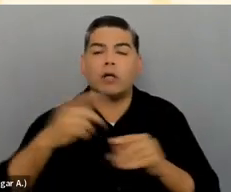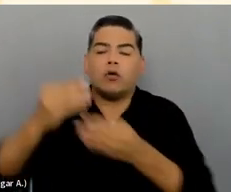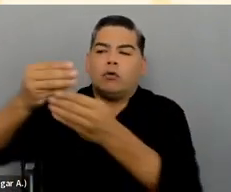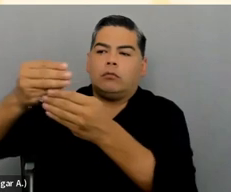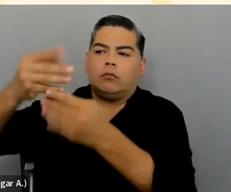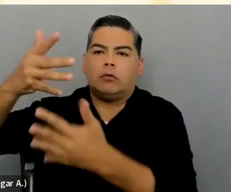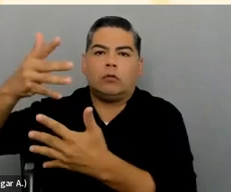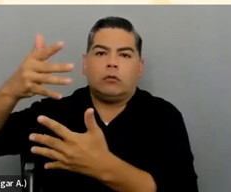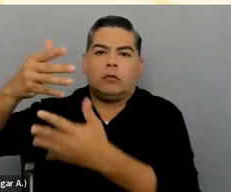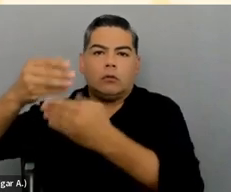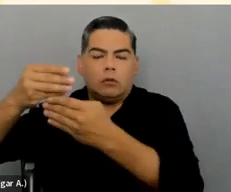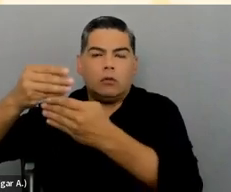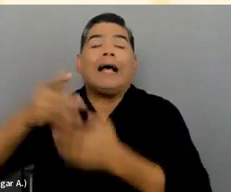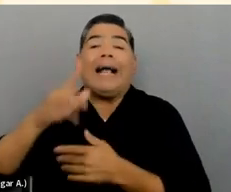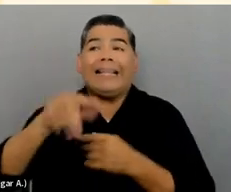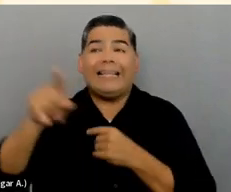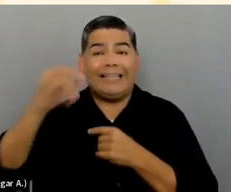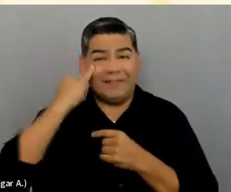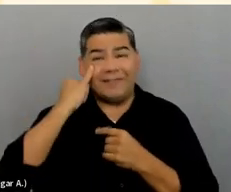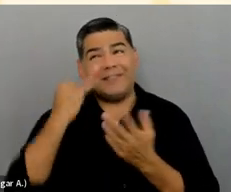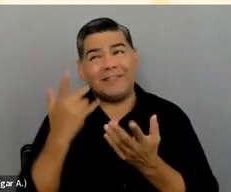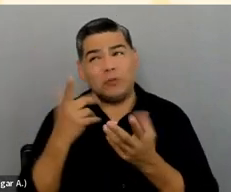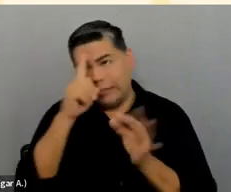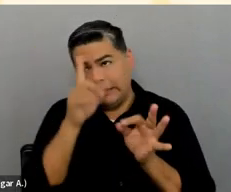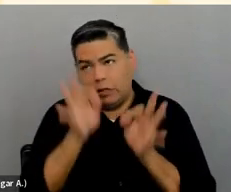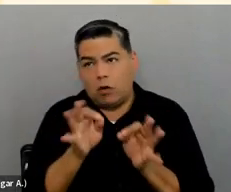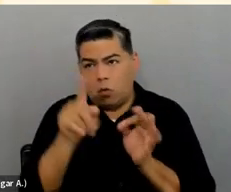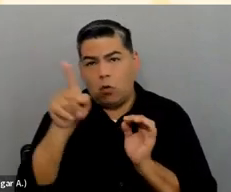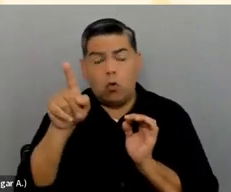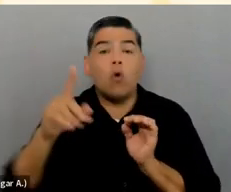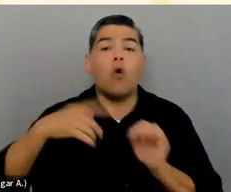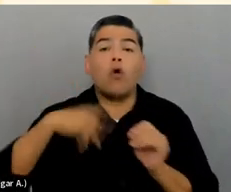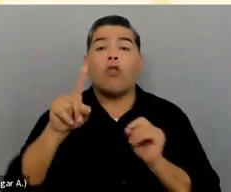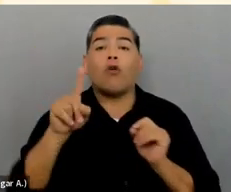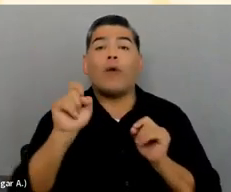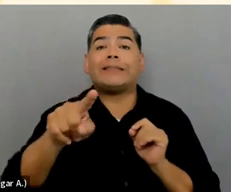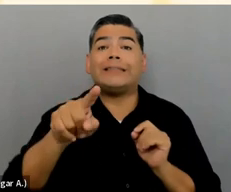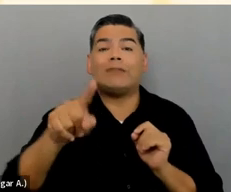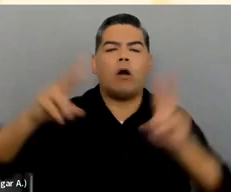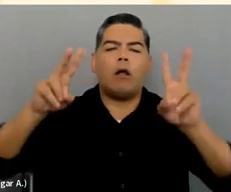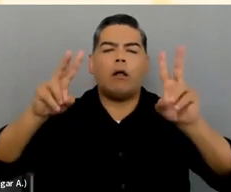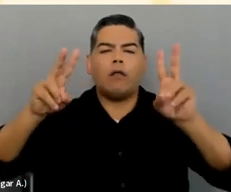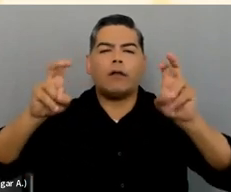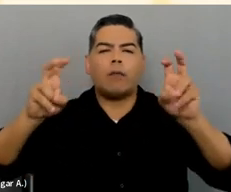make sure that the question or the topic or whatever it is